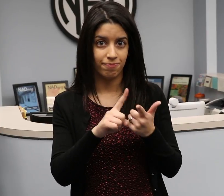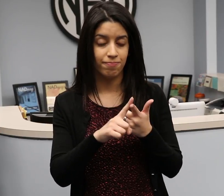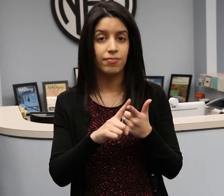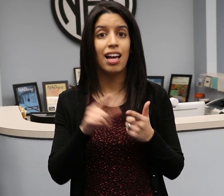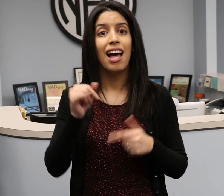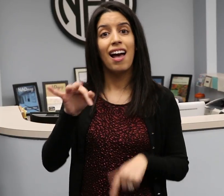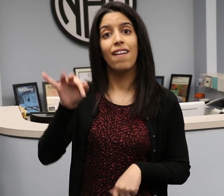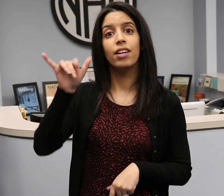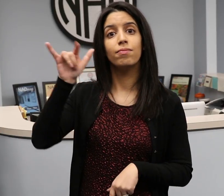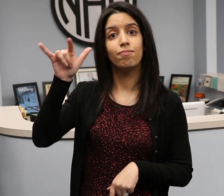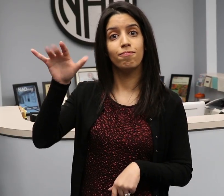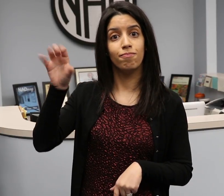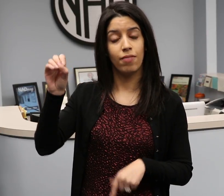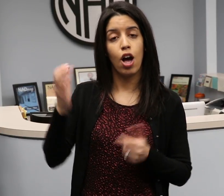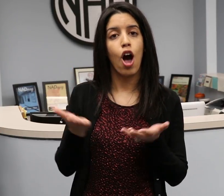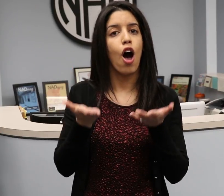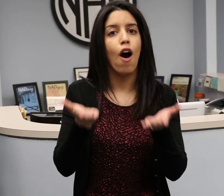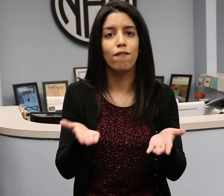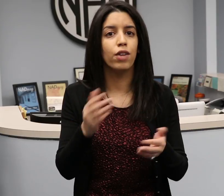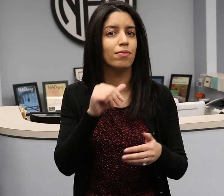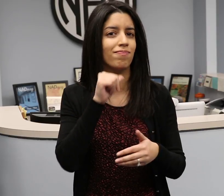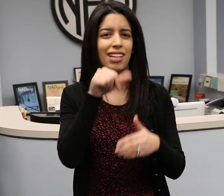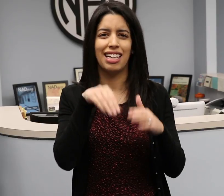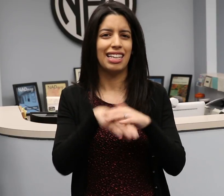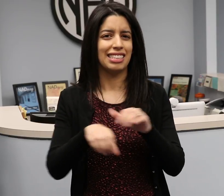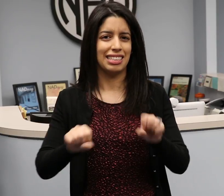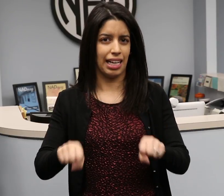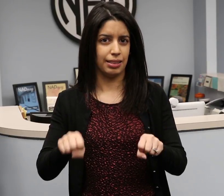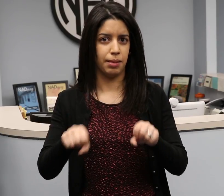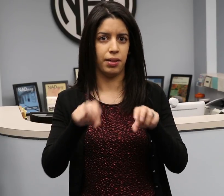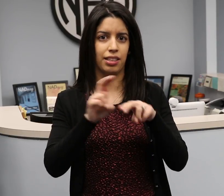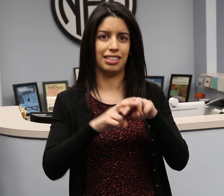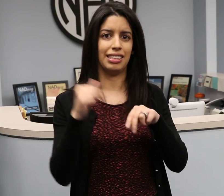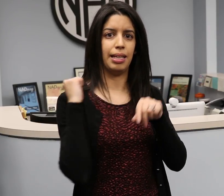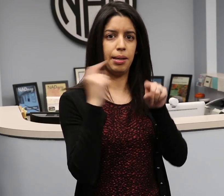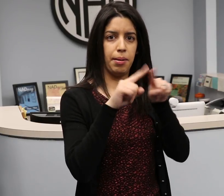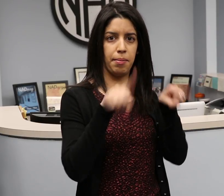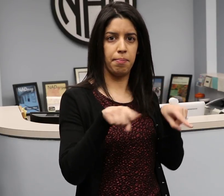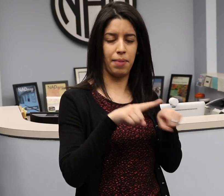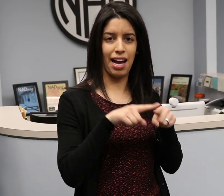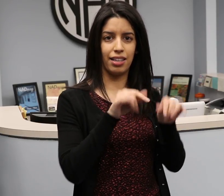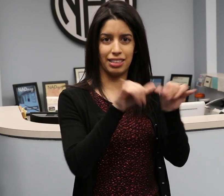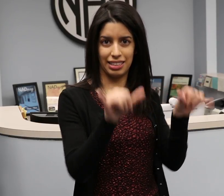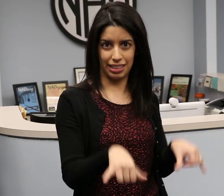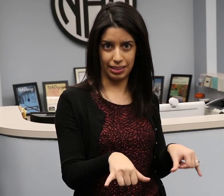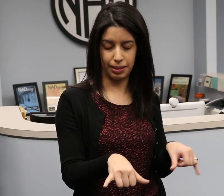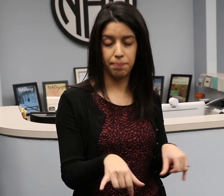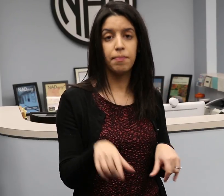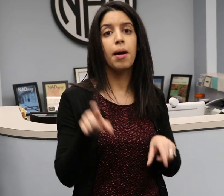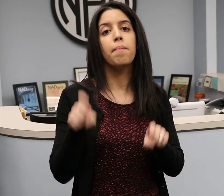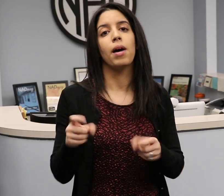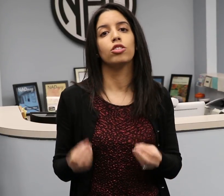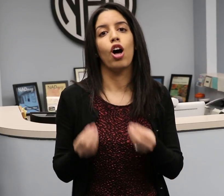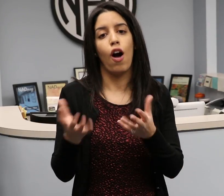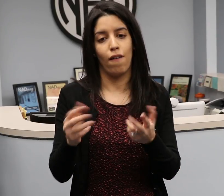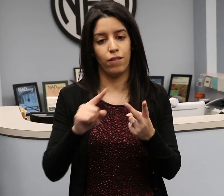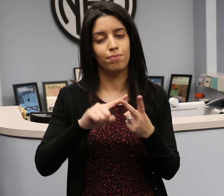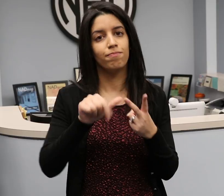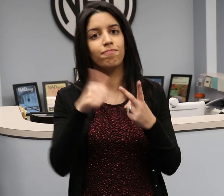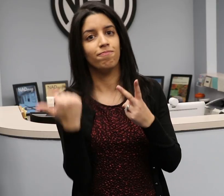• If an aircraft has inaccessible seatback in-flight entertainment systems, it must provide an alternative